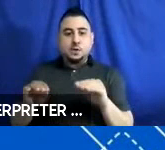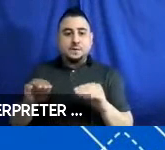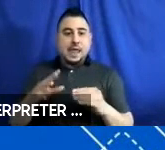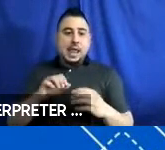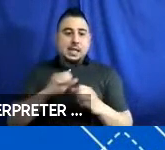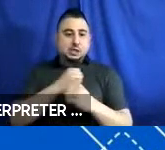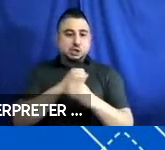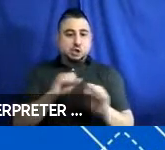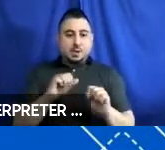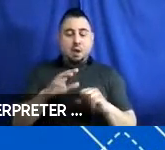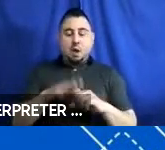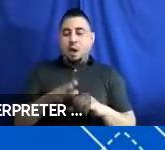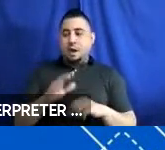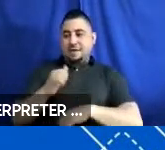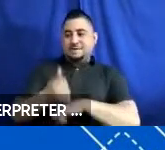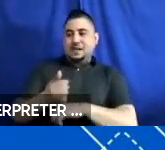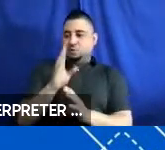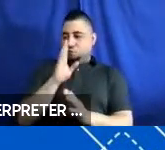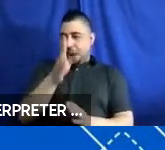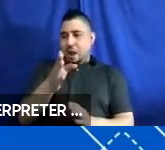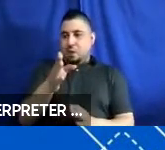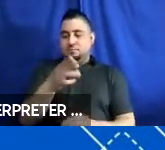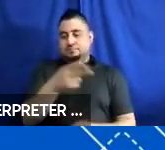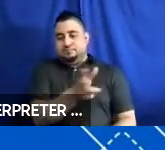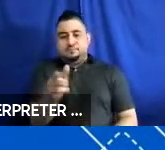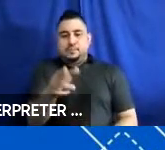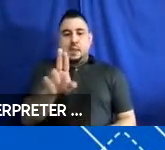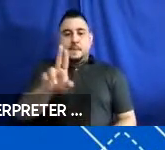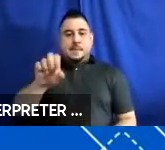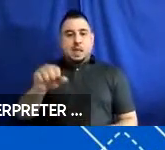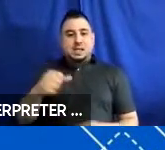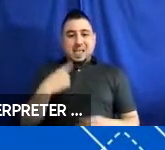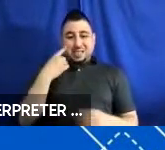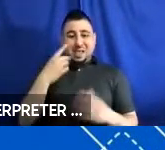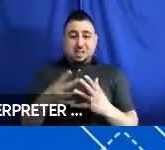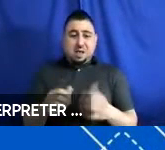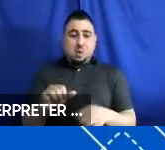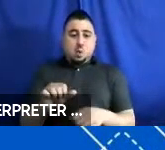on fixed-route buses. I believe much of this work, hopefully you’ll see by the end, is